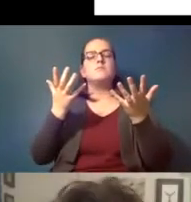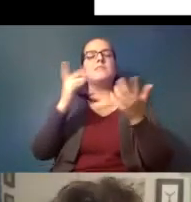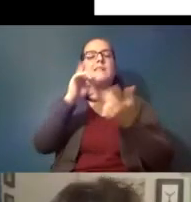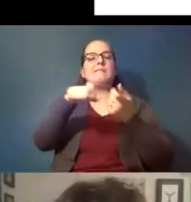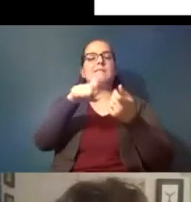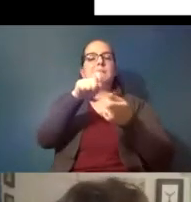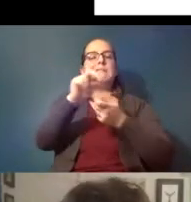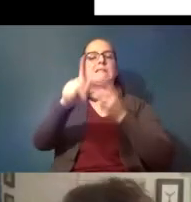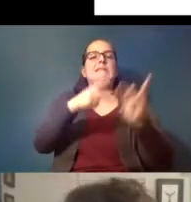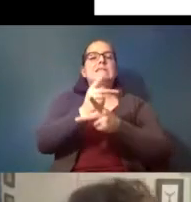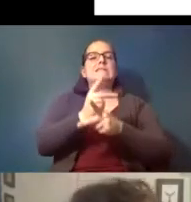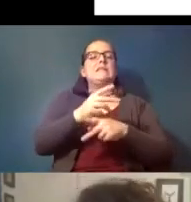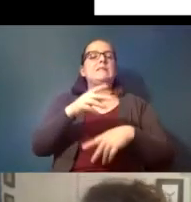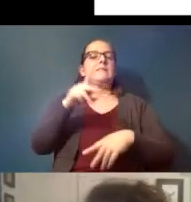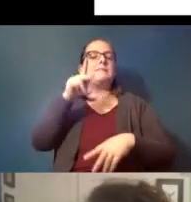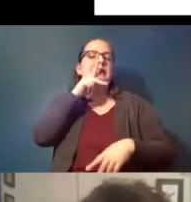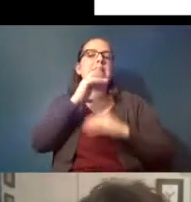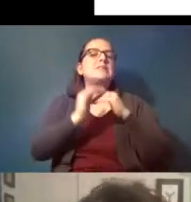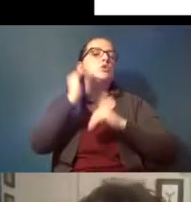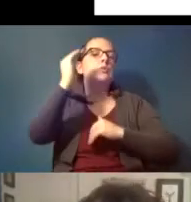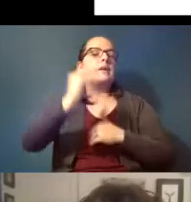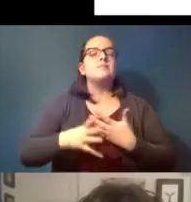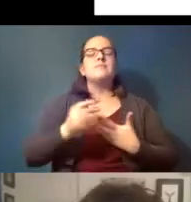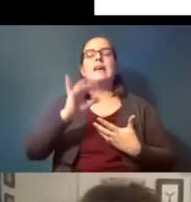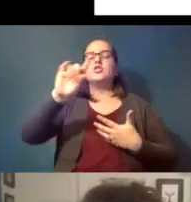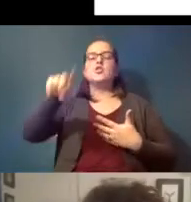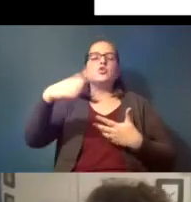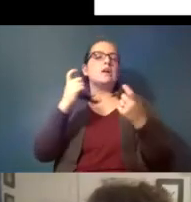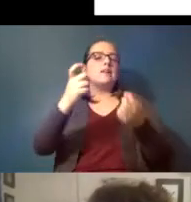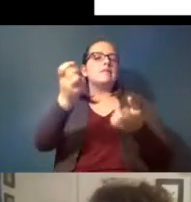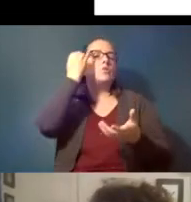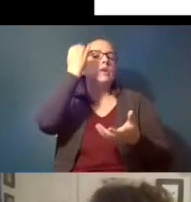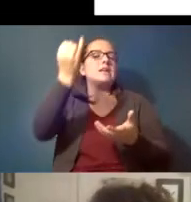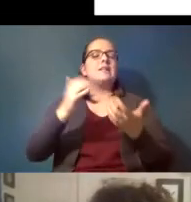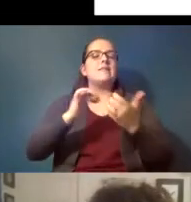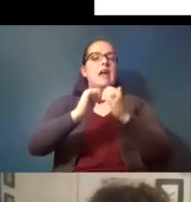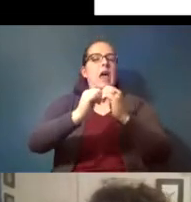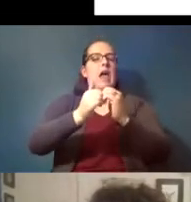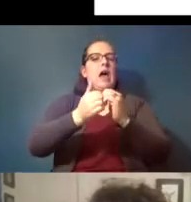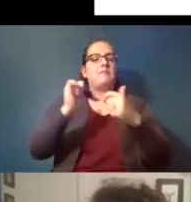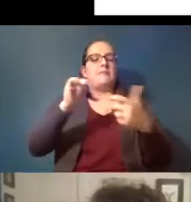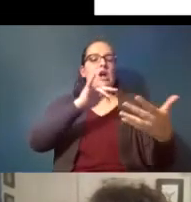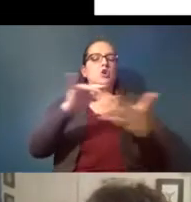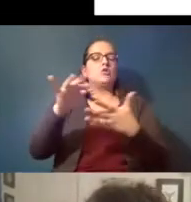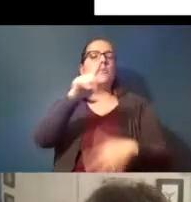plastic is too much and and this just gives you an idea of of how the studies are really concentrated